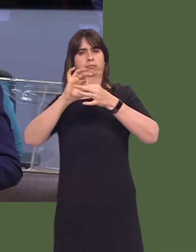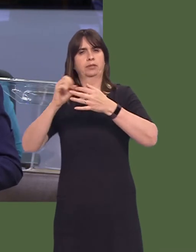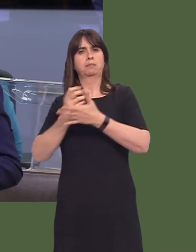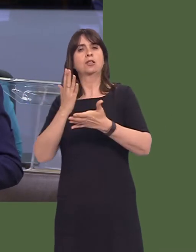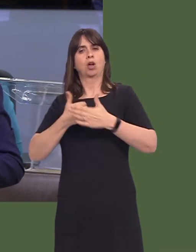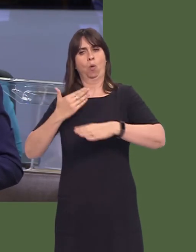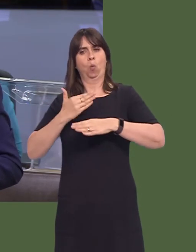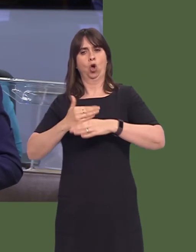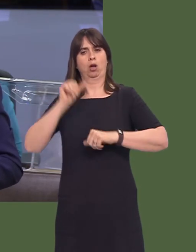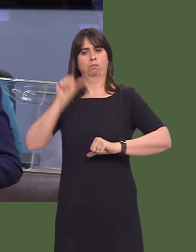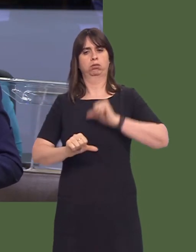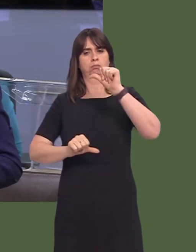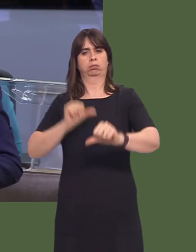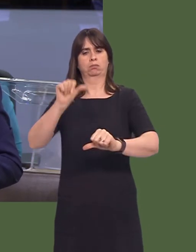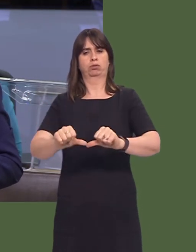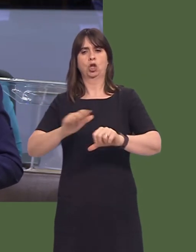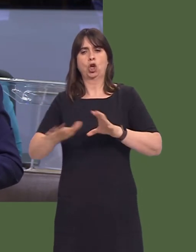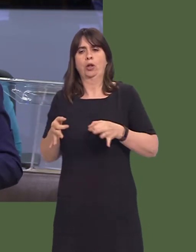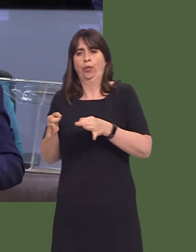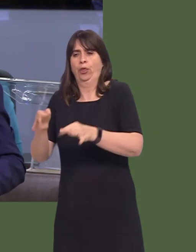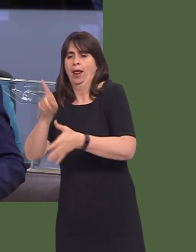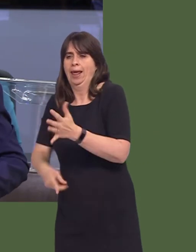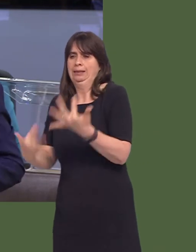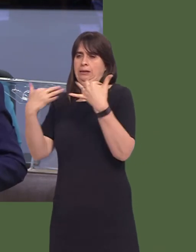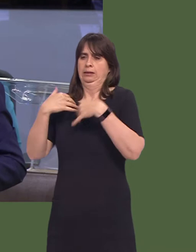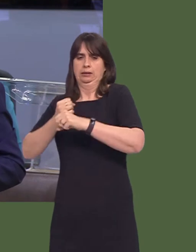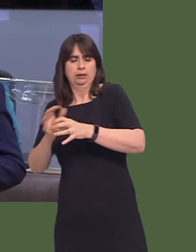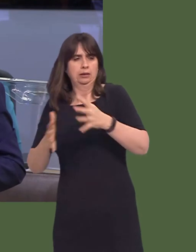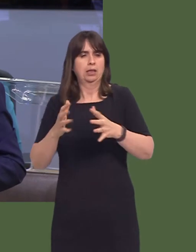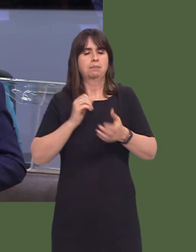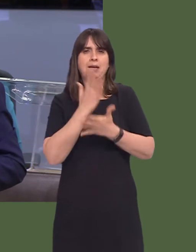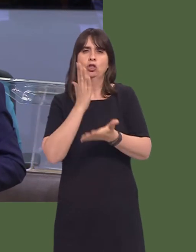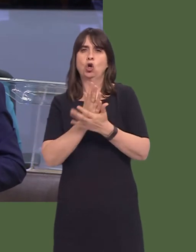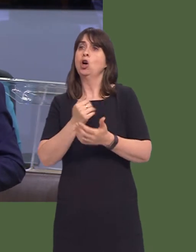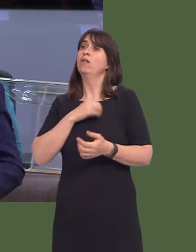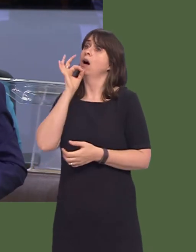manner and that people working within the Government correspond in a timely fashion.